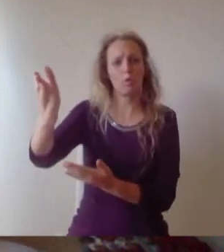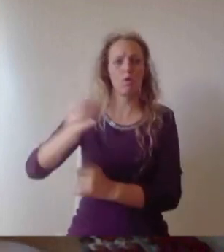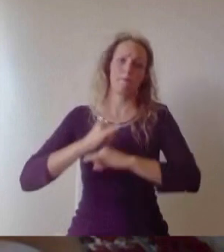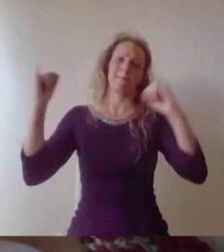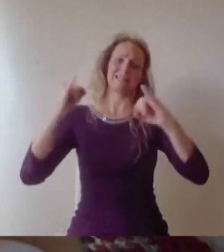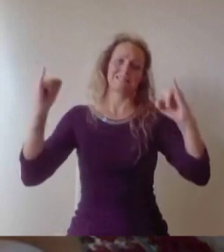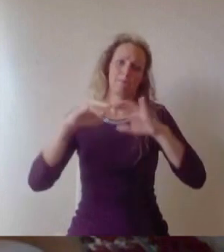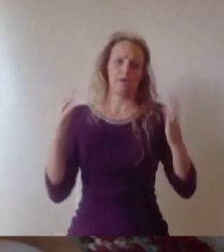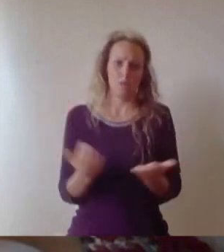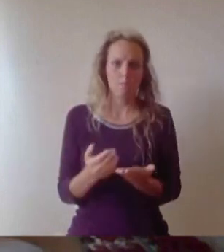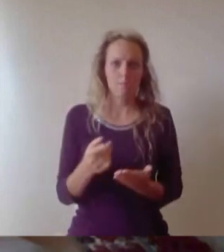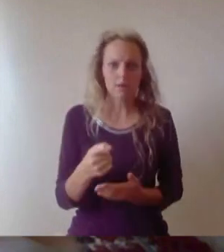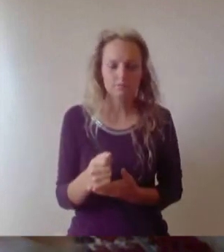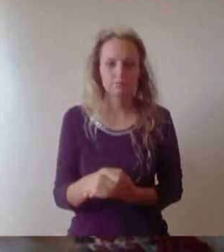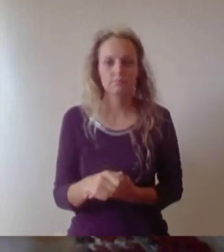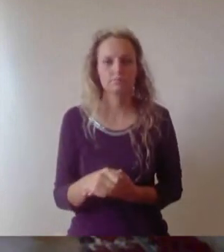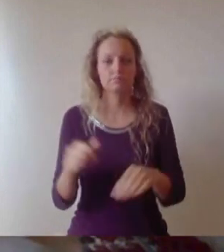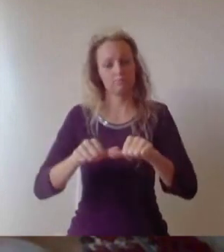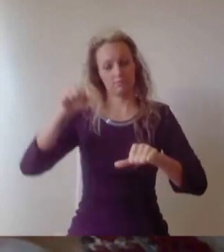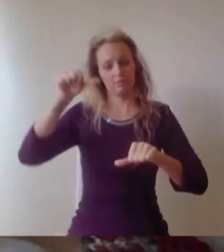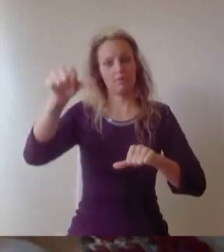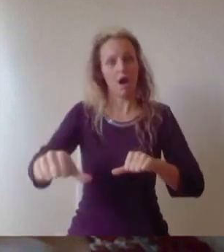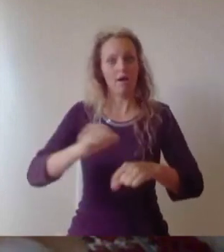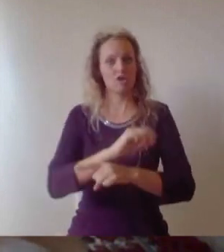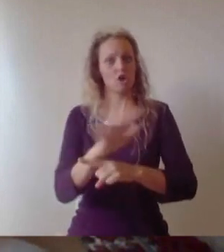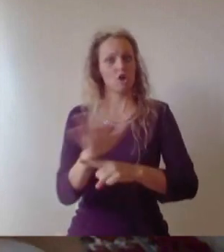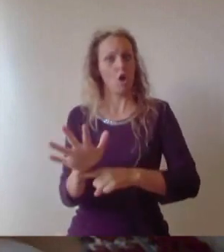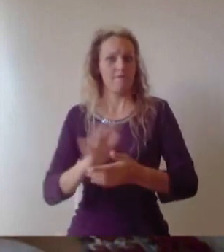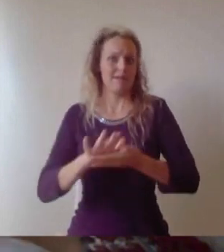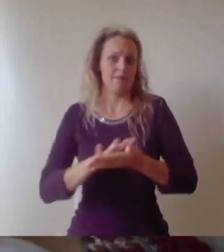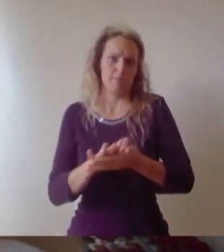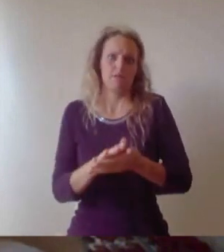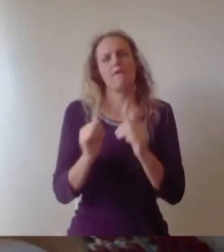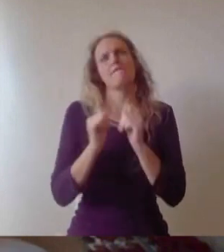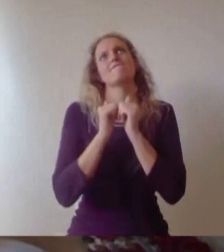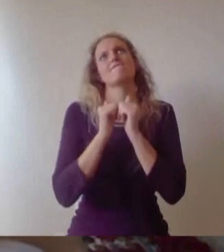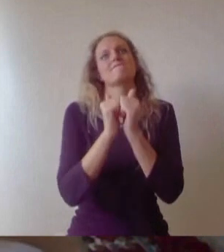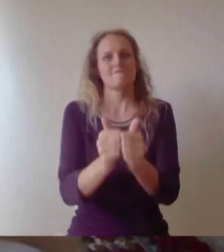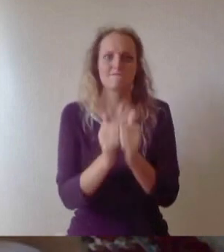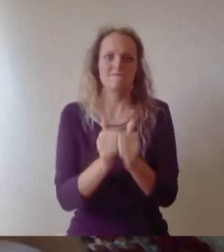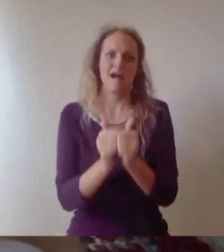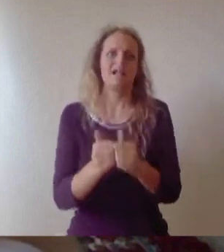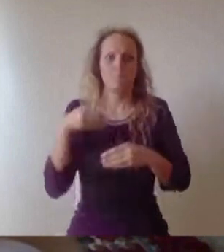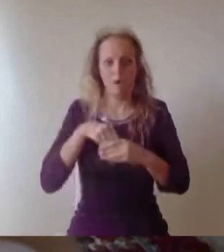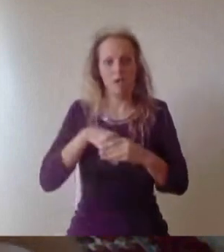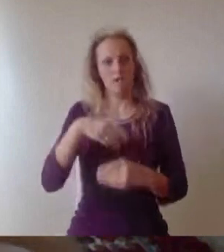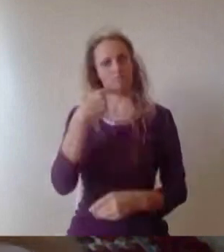have perhaps in the past. At the height of a public health crisis many of you have stood tall and lived